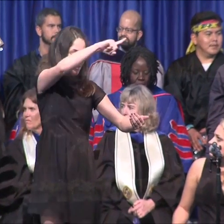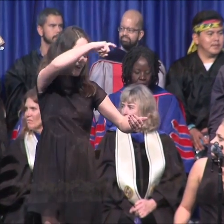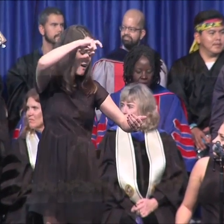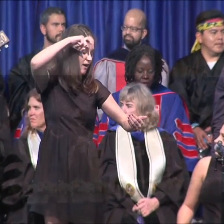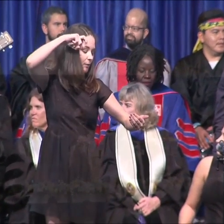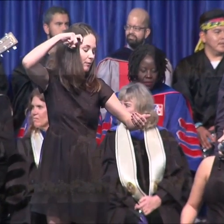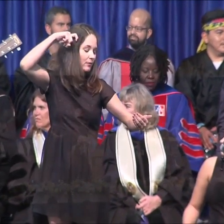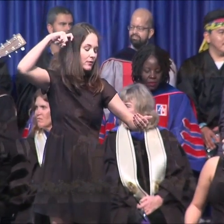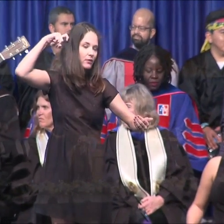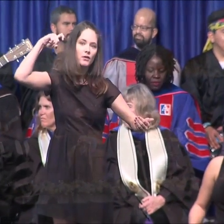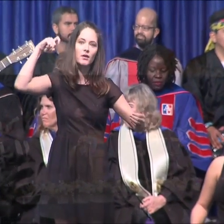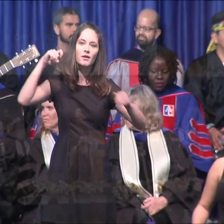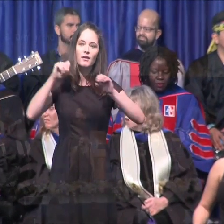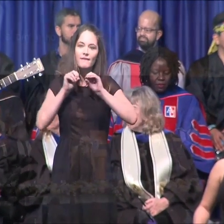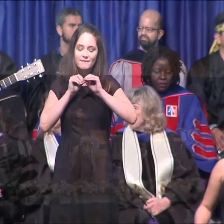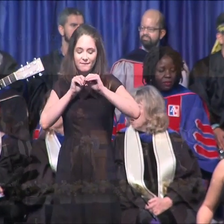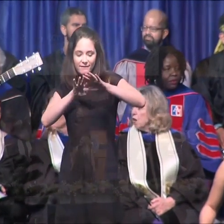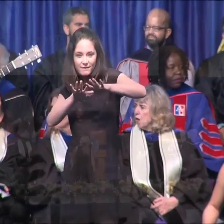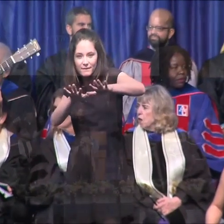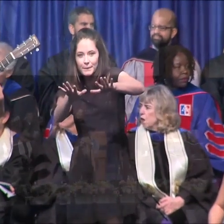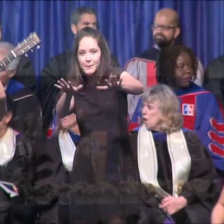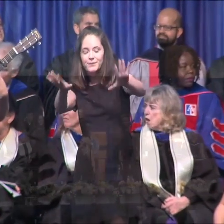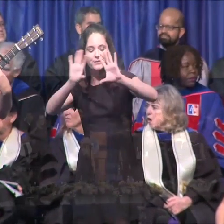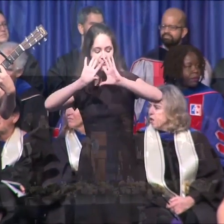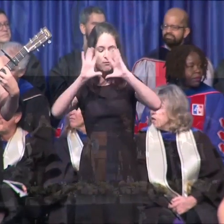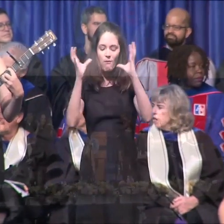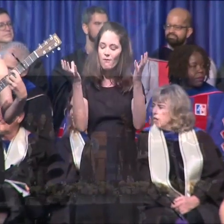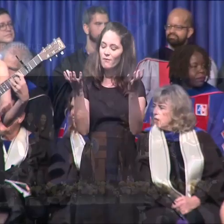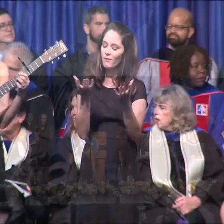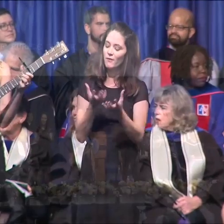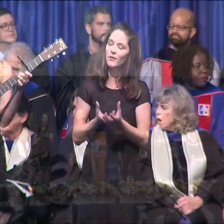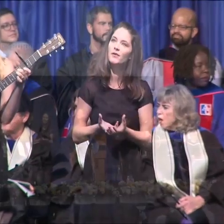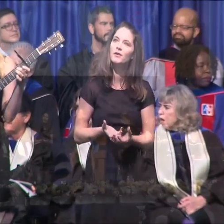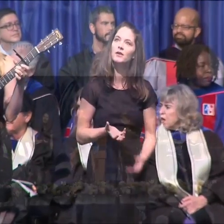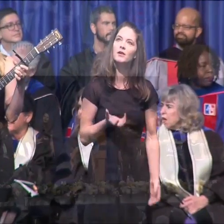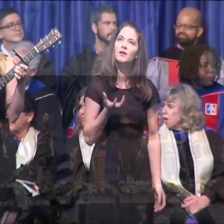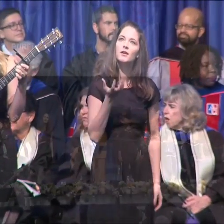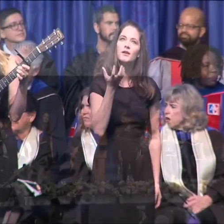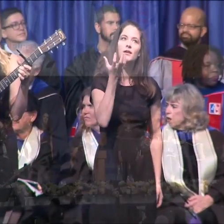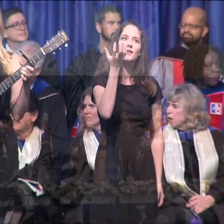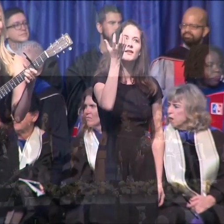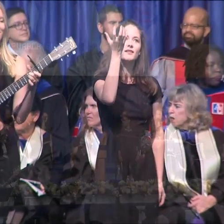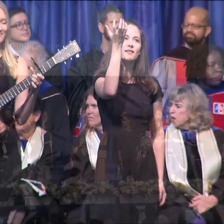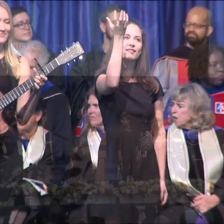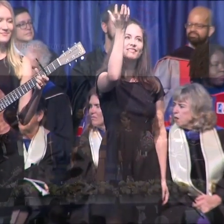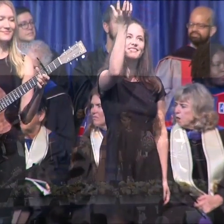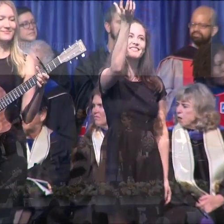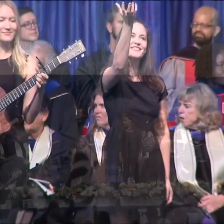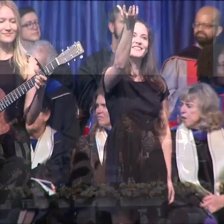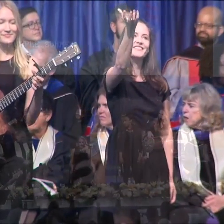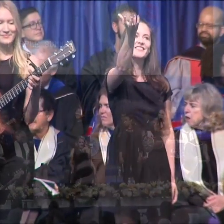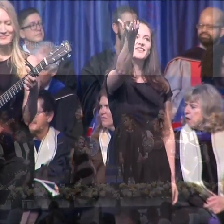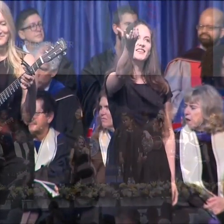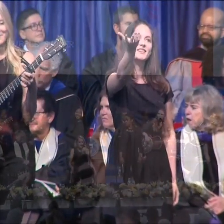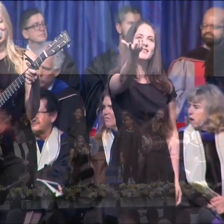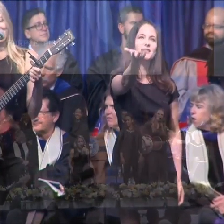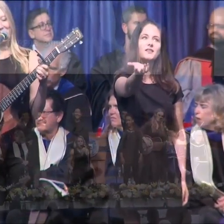A song of purple summer Through the heart of everything